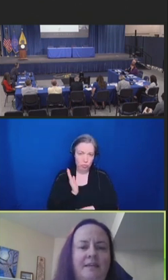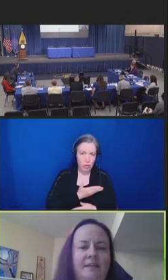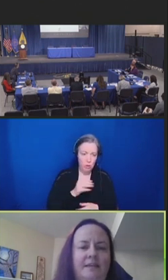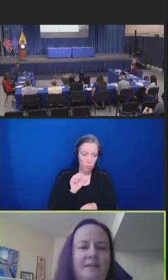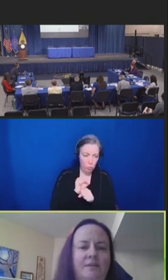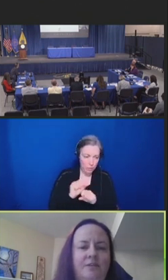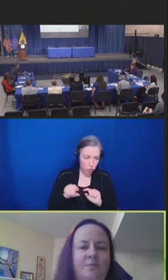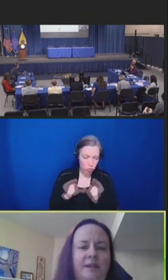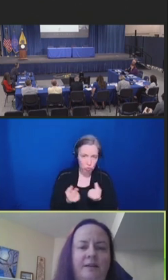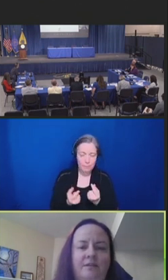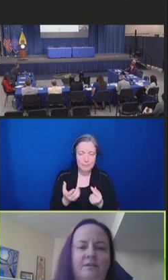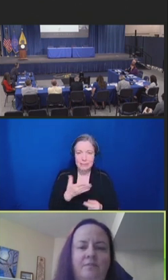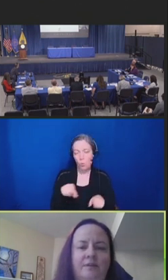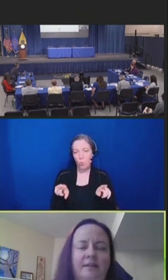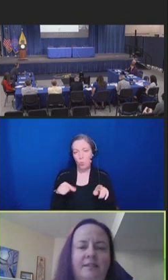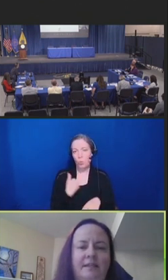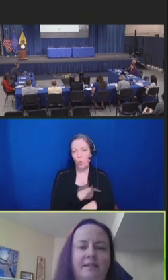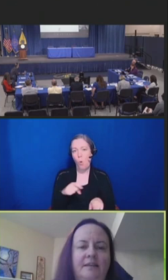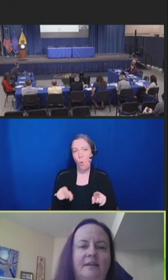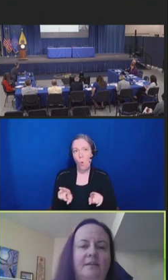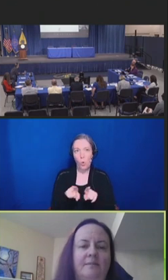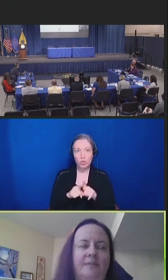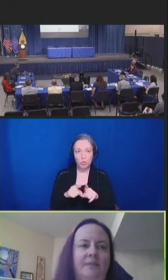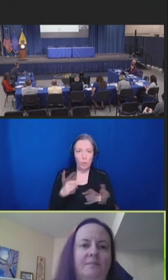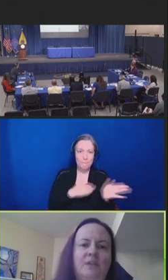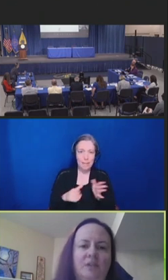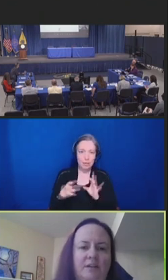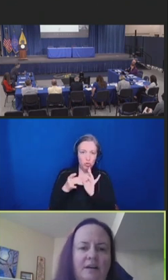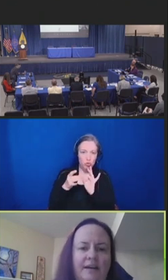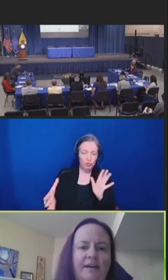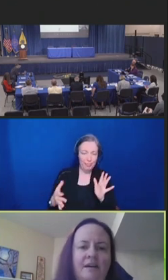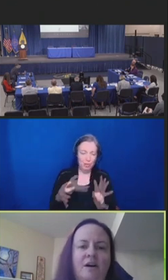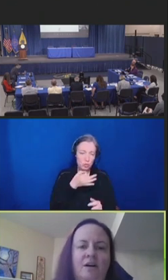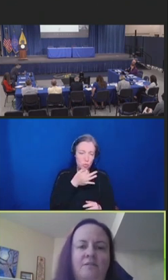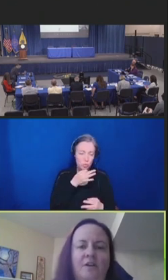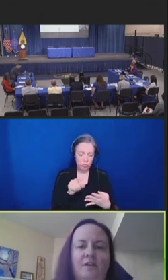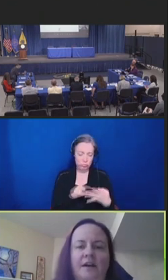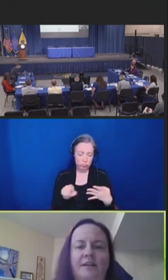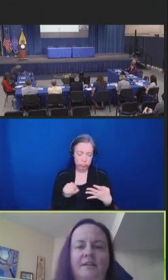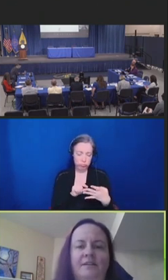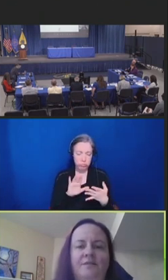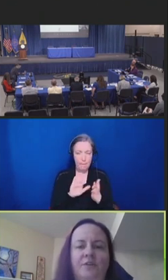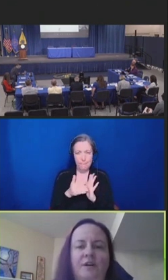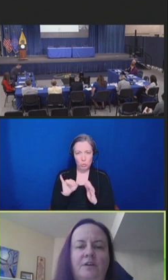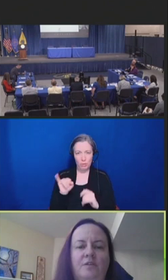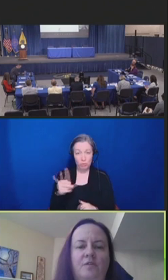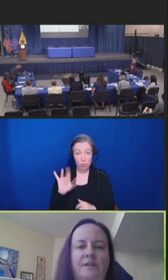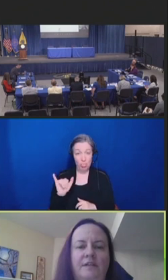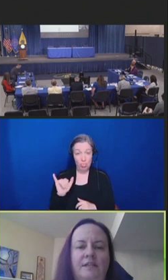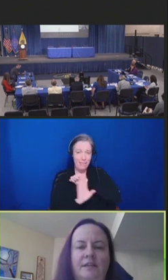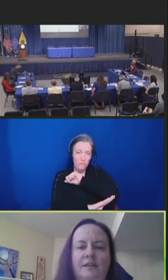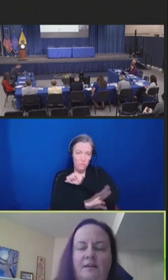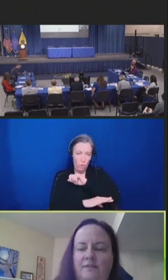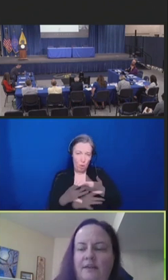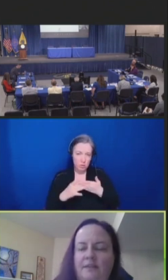And NACI is also planning on releasing in mid-July our fall guidance for our COVID-19